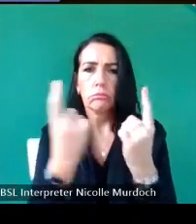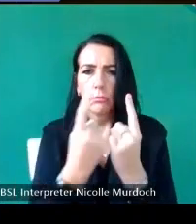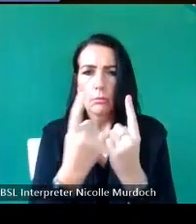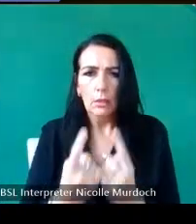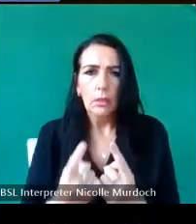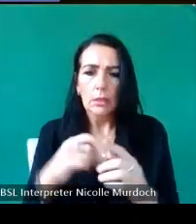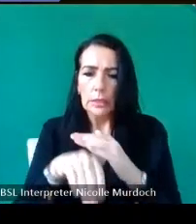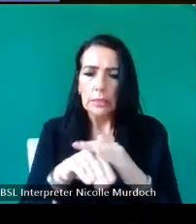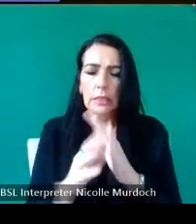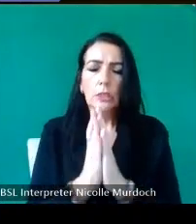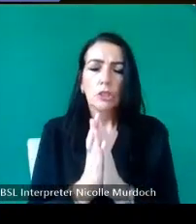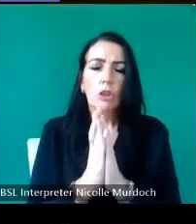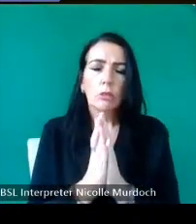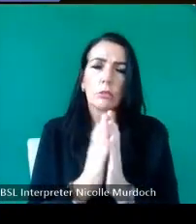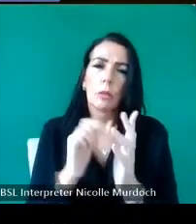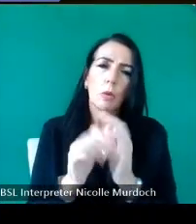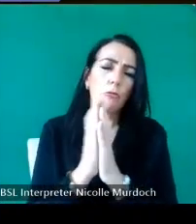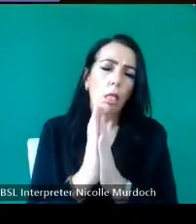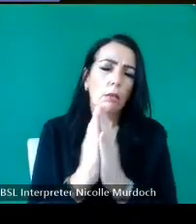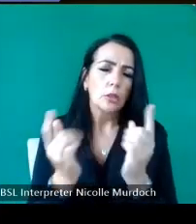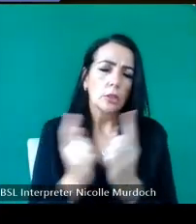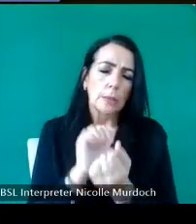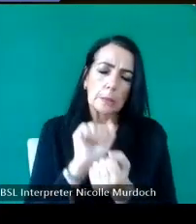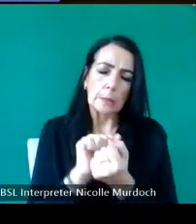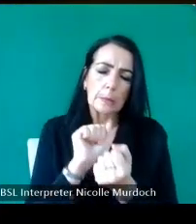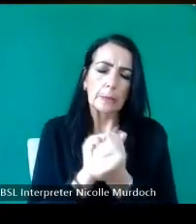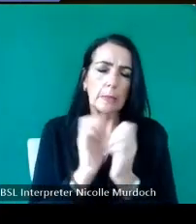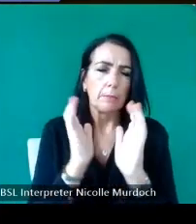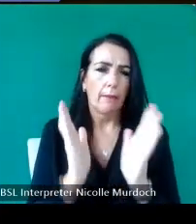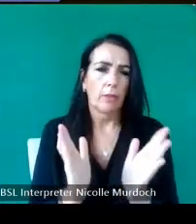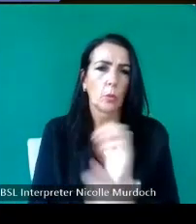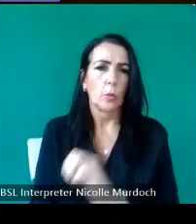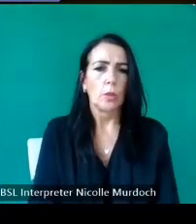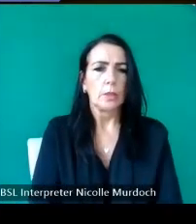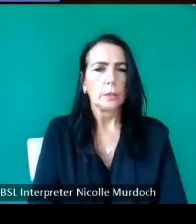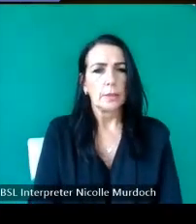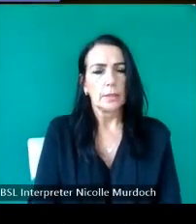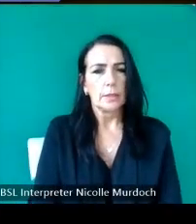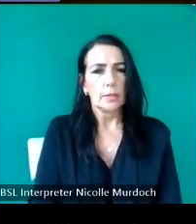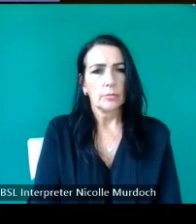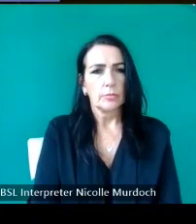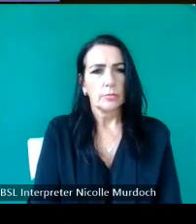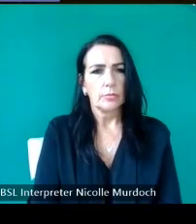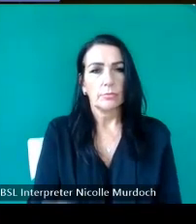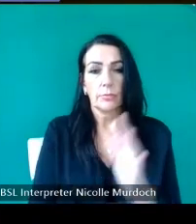that we don't lose it that next one thank you um UNESCO have a very clear understanding of what